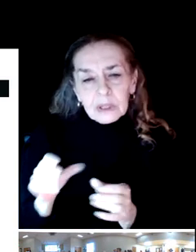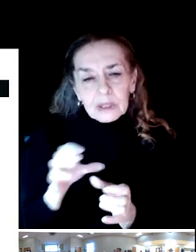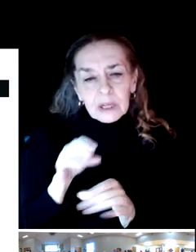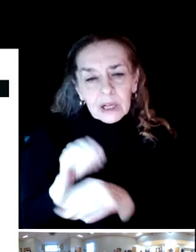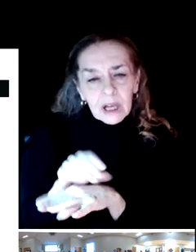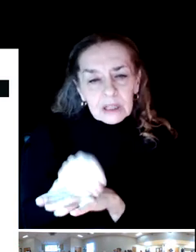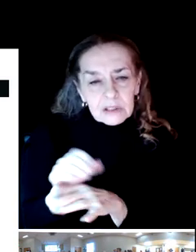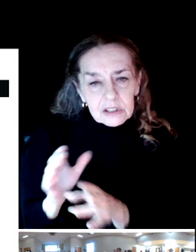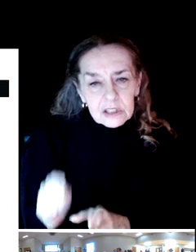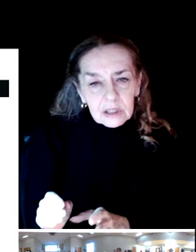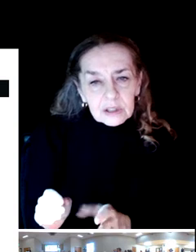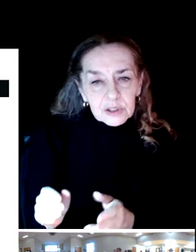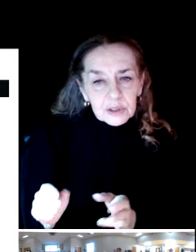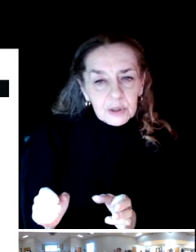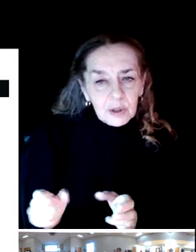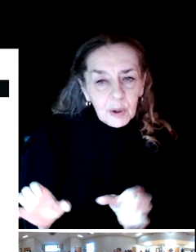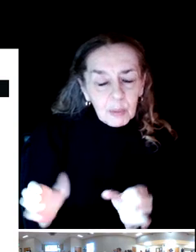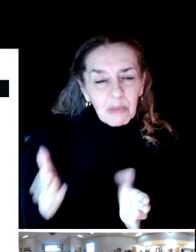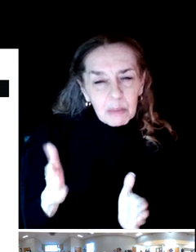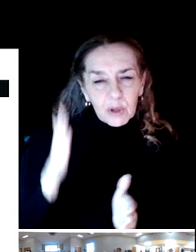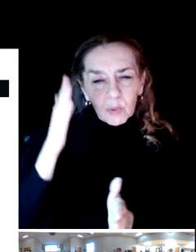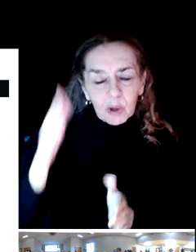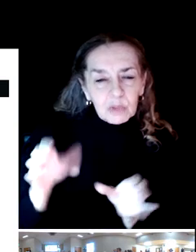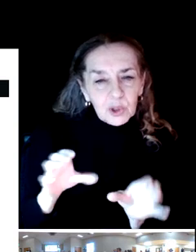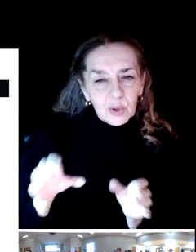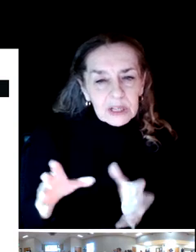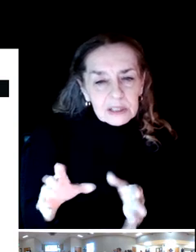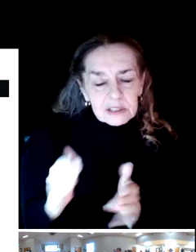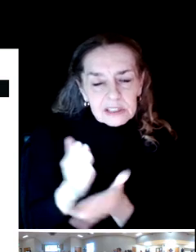We will be doing some survey work and we'll be talking to you about that.